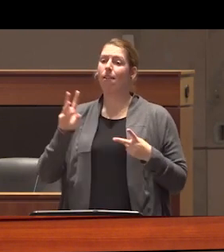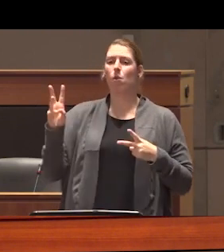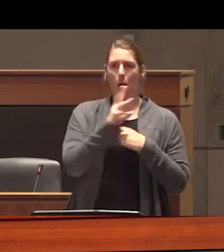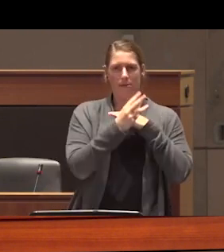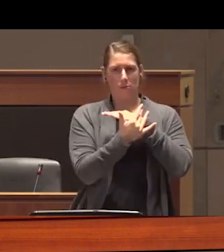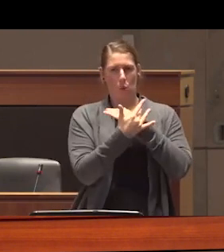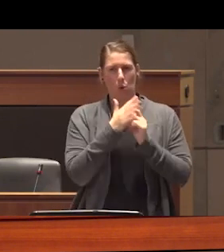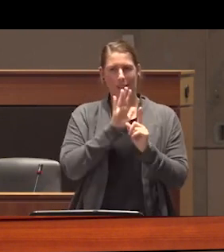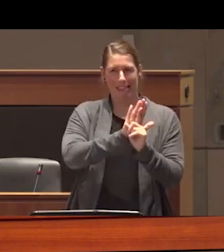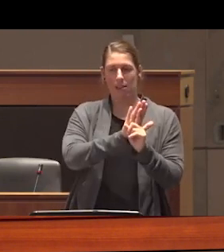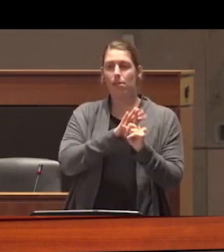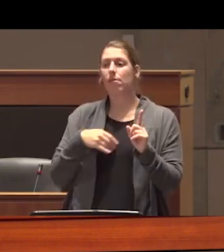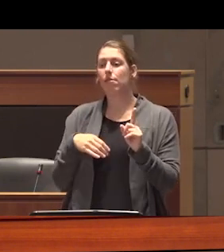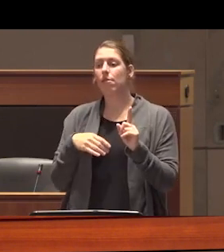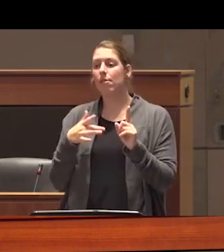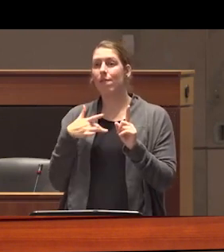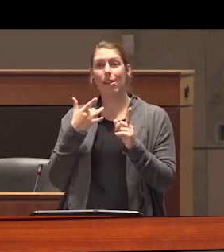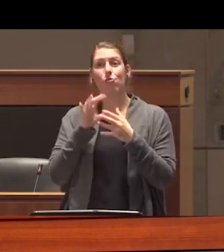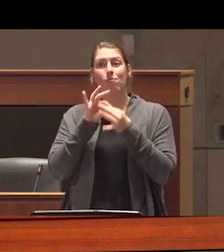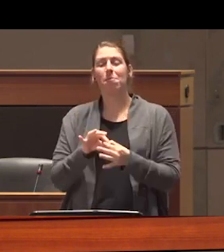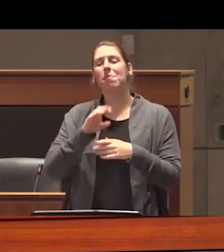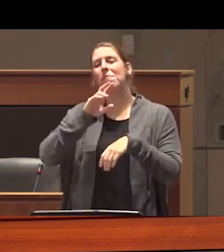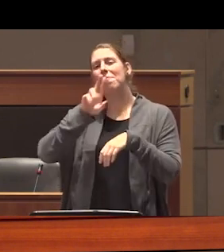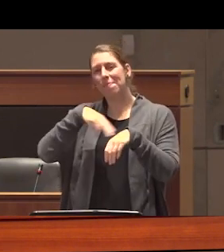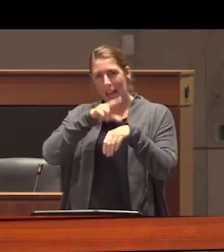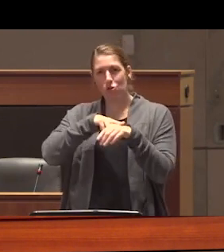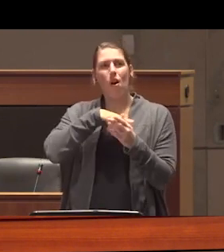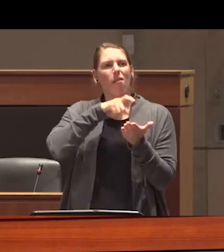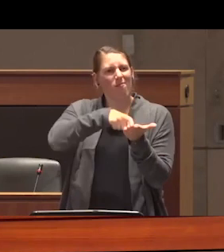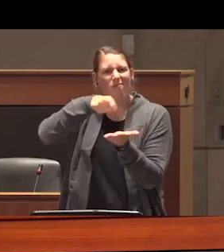early economies were based on natural resource extraction and then sectors associated with with